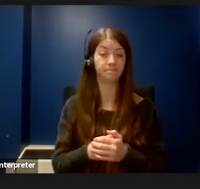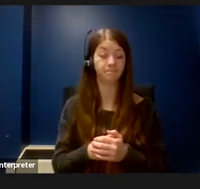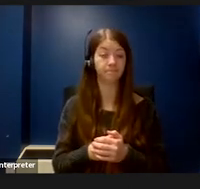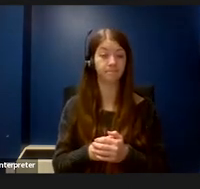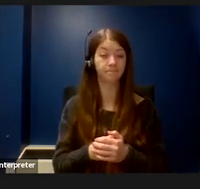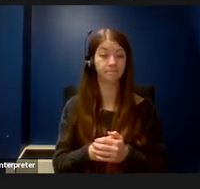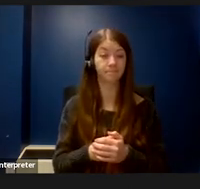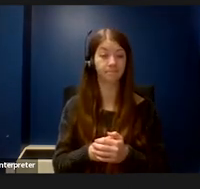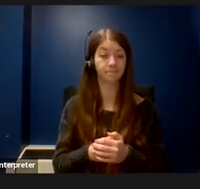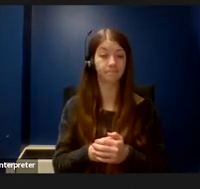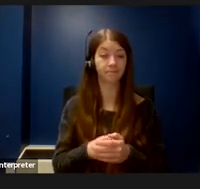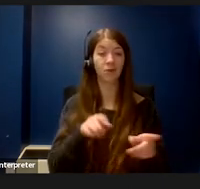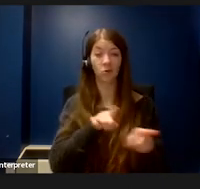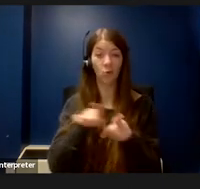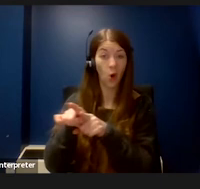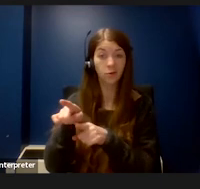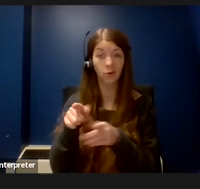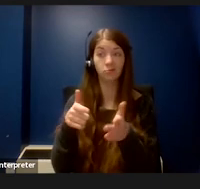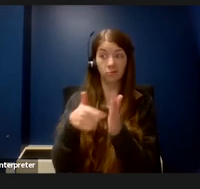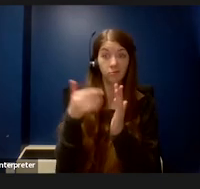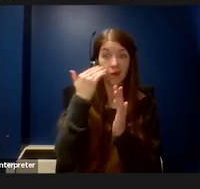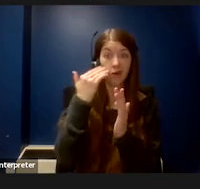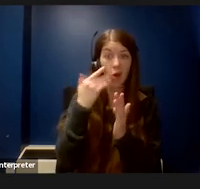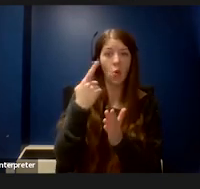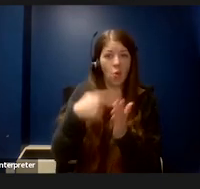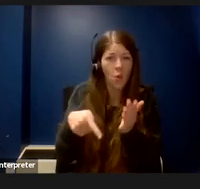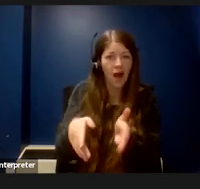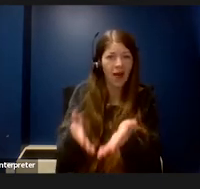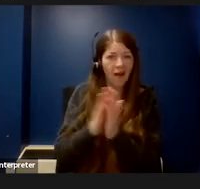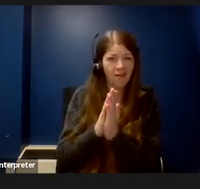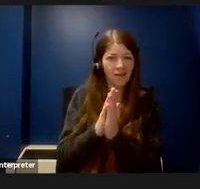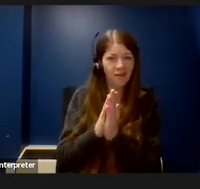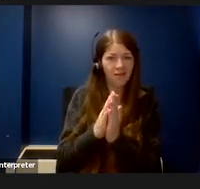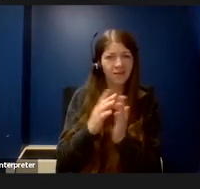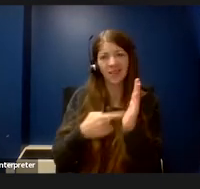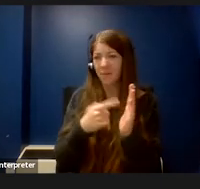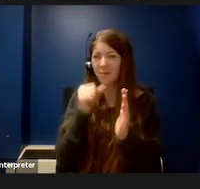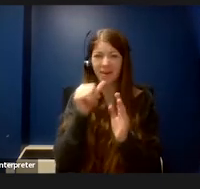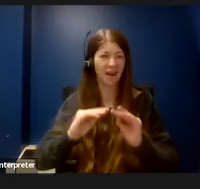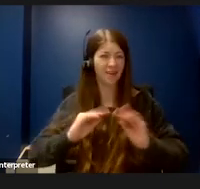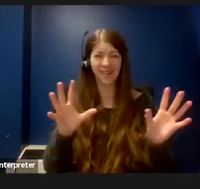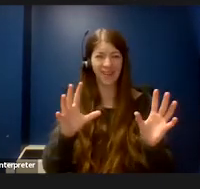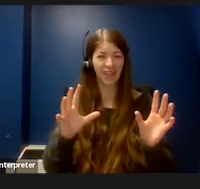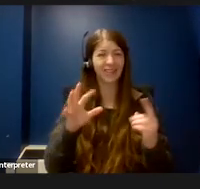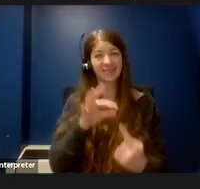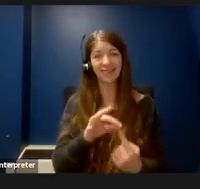You also have to know what to ask for and sometimes that's not very clear, especially if you're starting a new job or you're